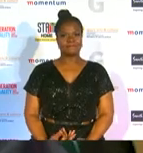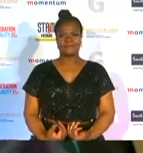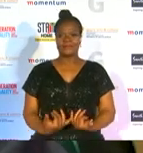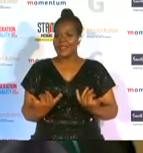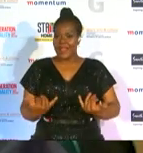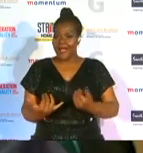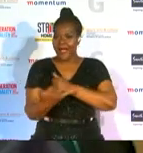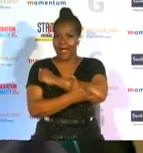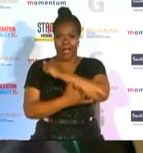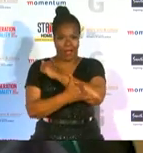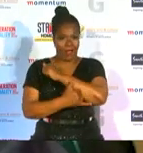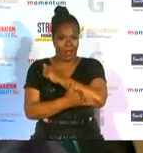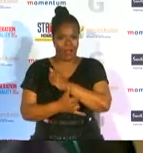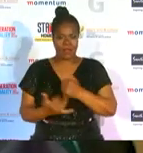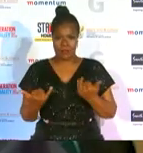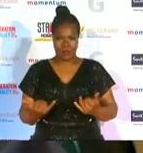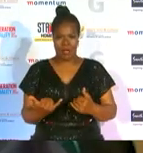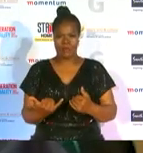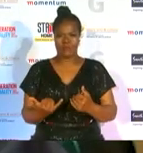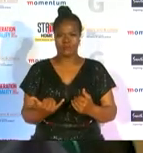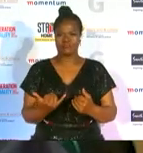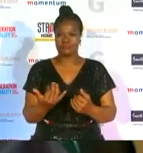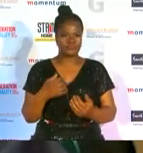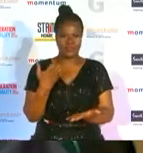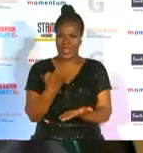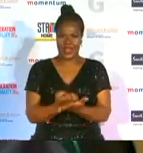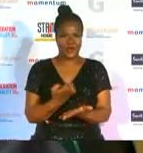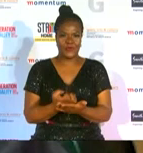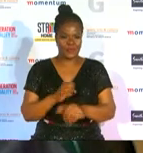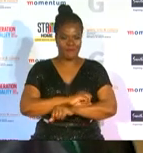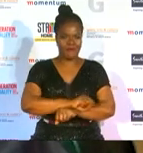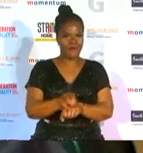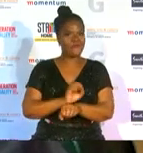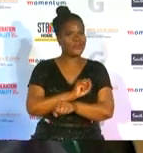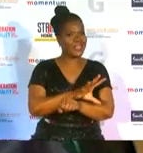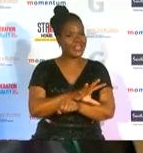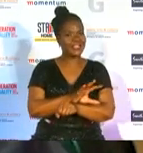the social and economic fallout of covert 19 the g sport awards